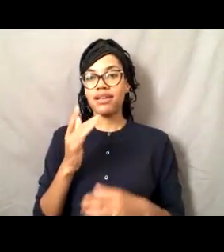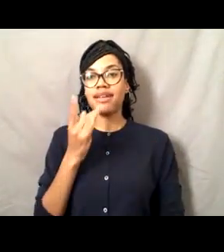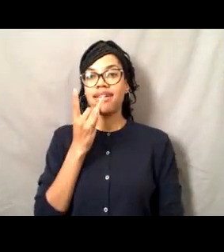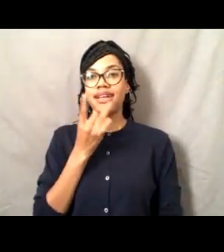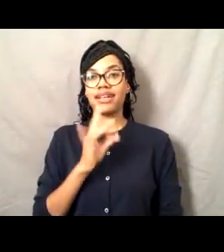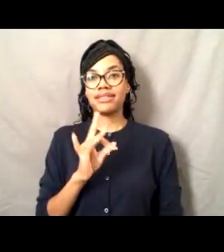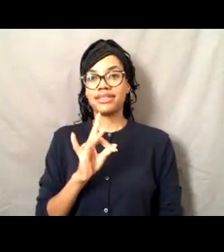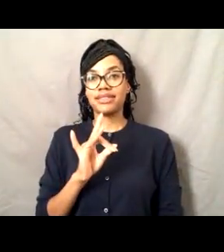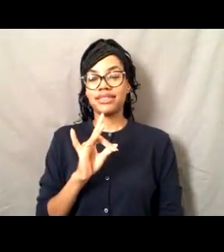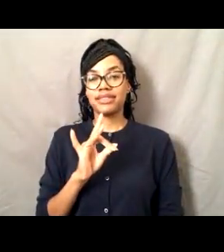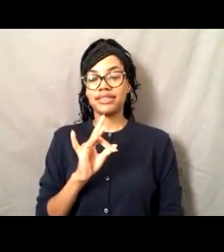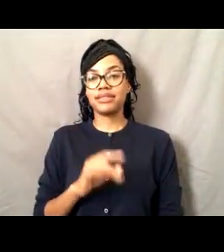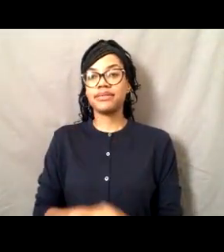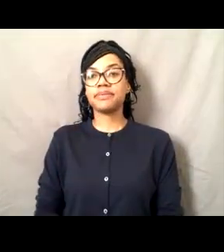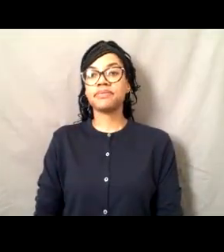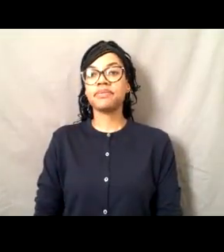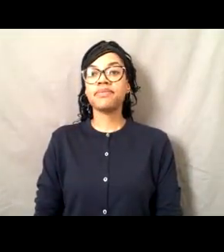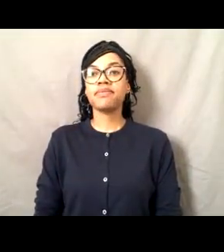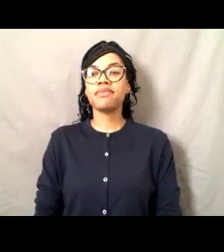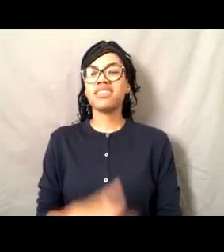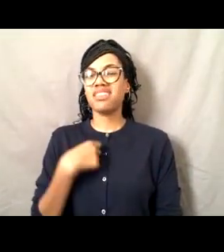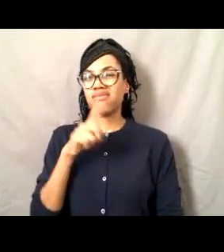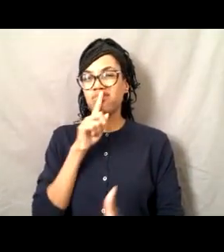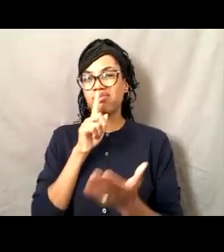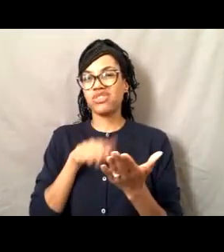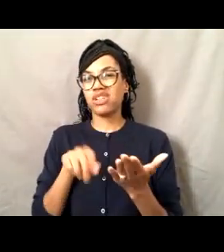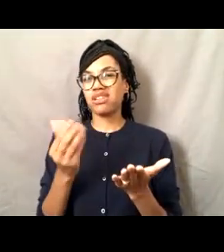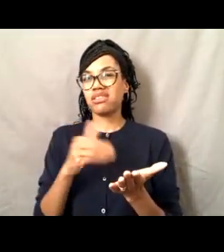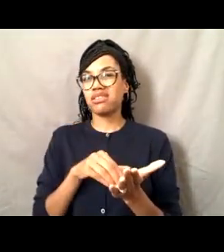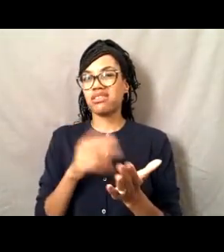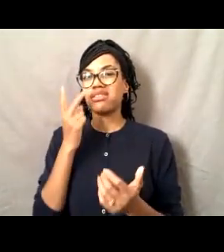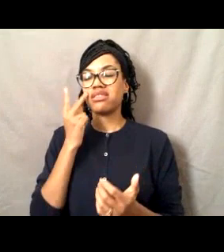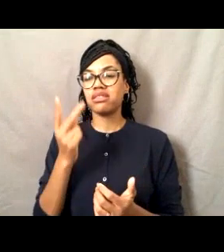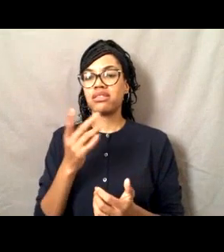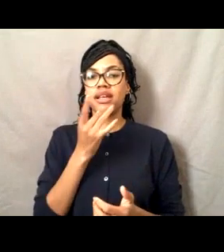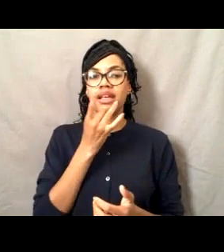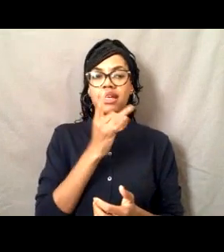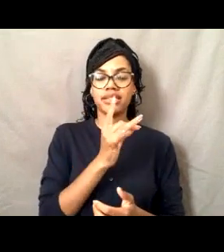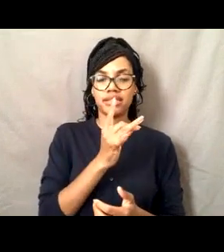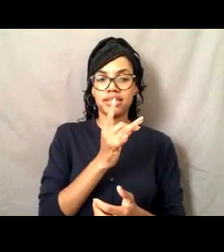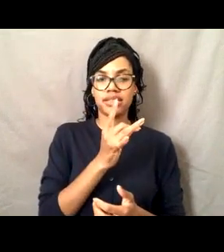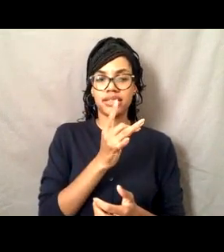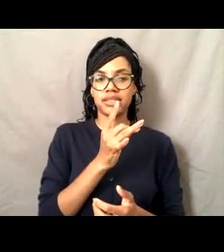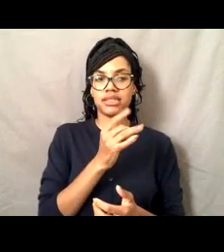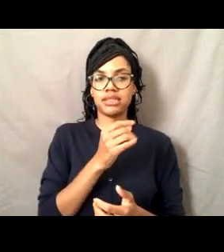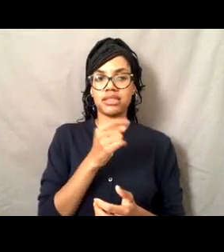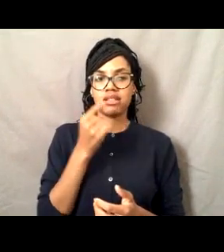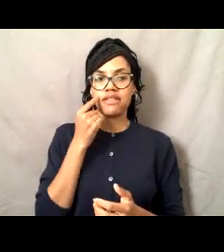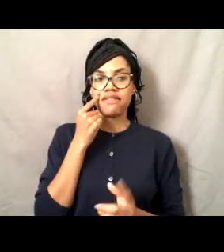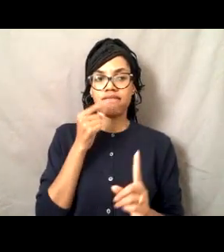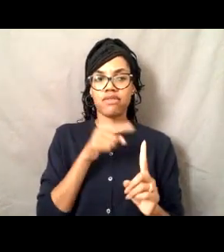I would have to double check on that. I know it's 18 for the professional mariners